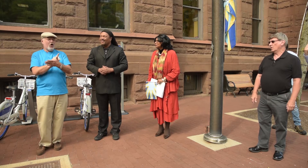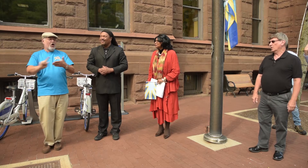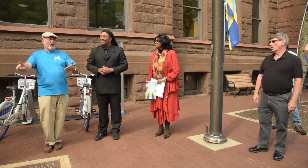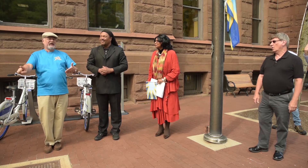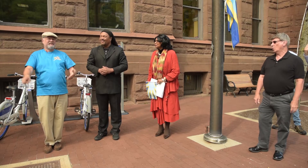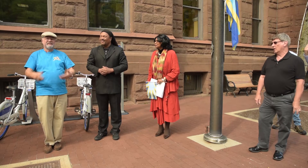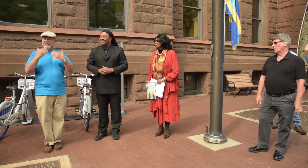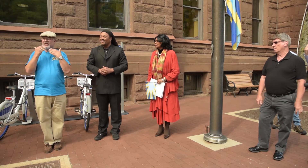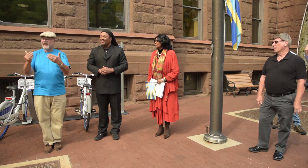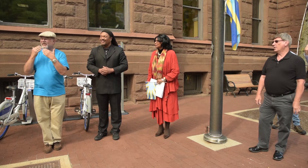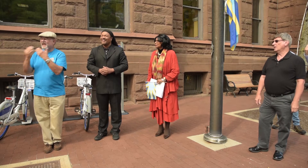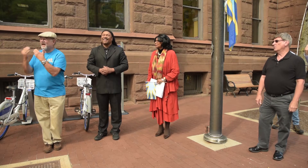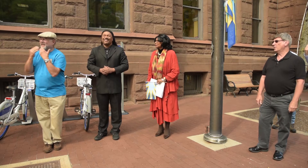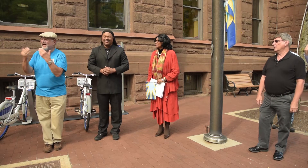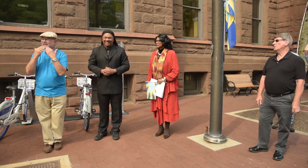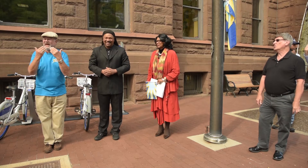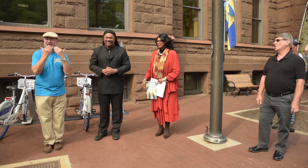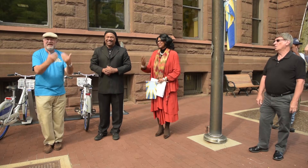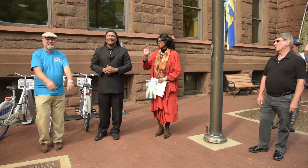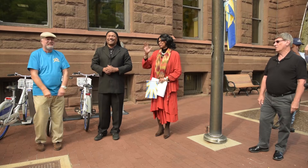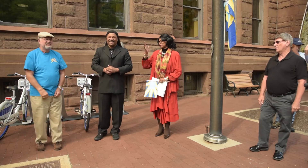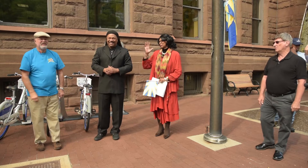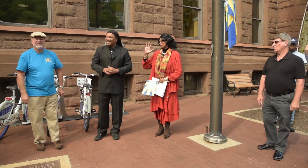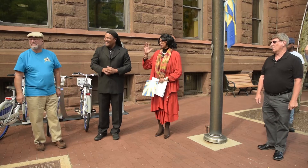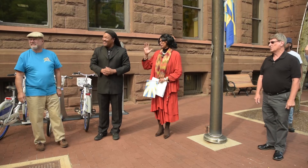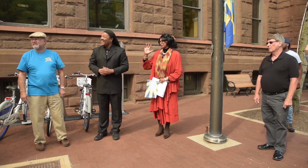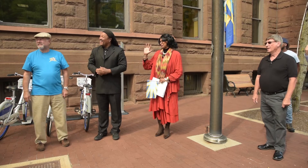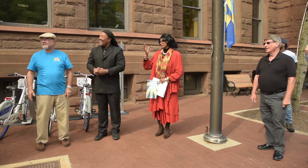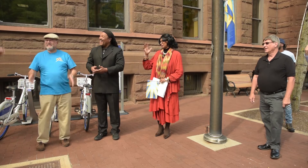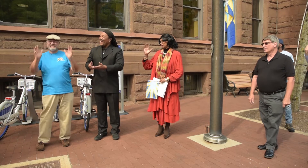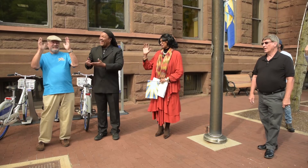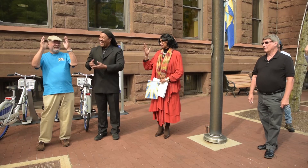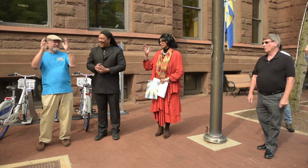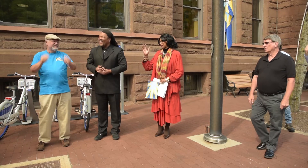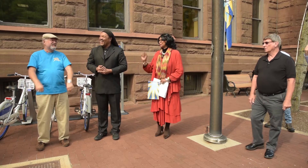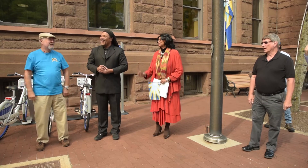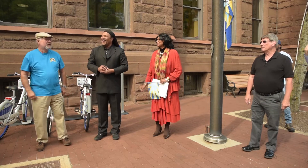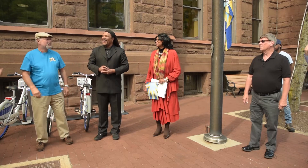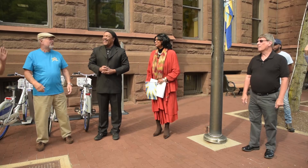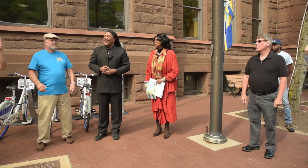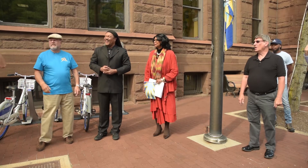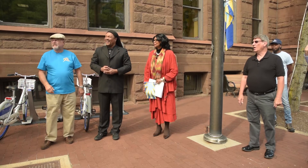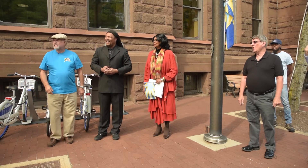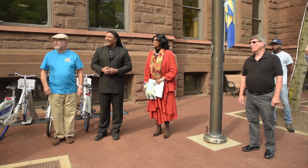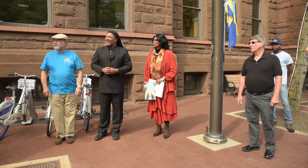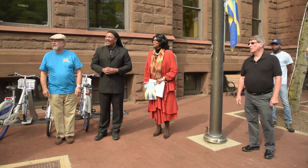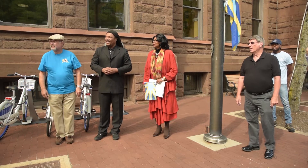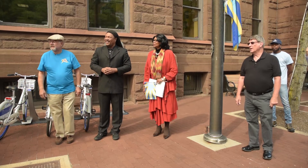going on all week. Thank you, thank you so much thank you so much. So hello my name